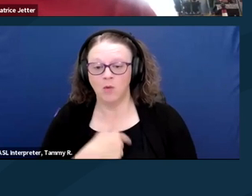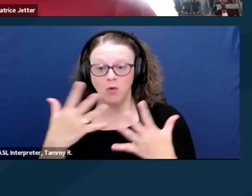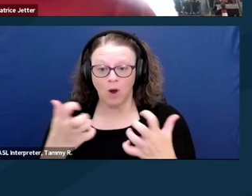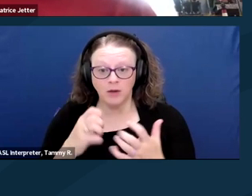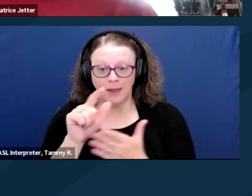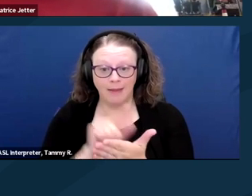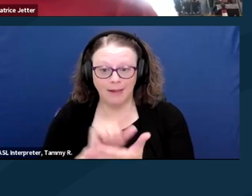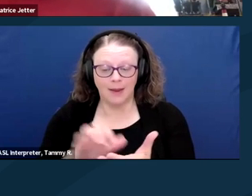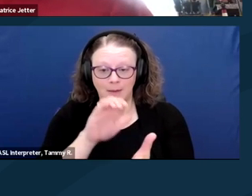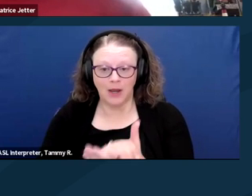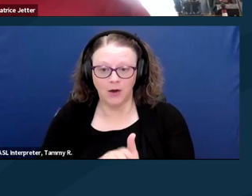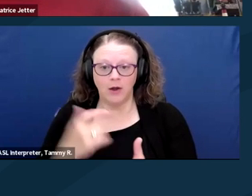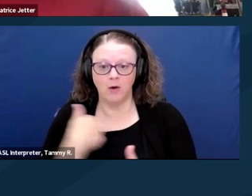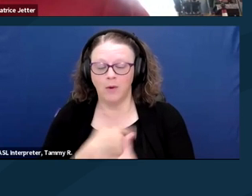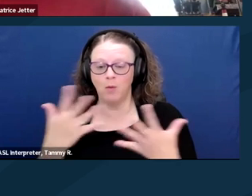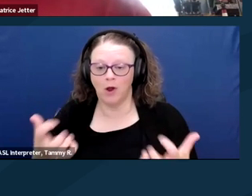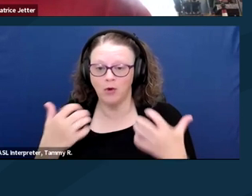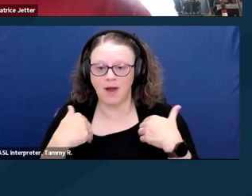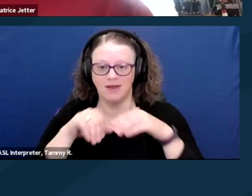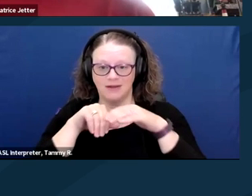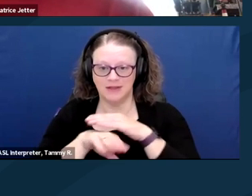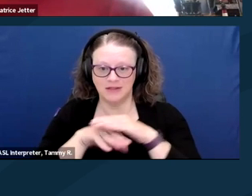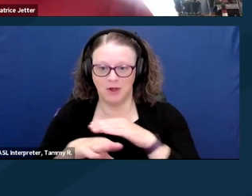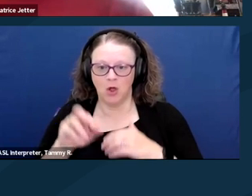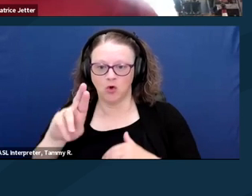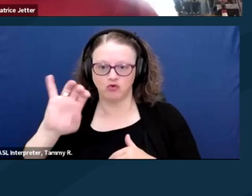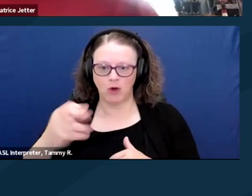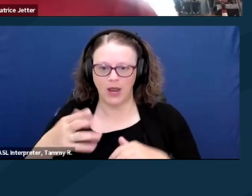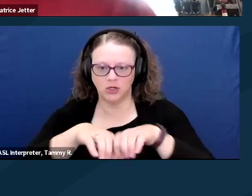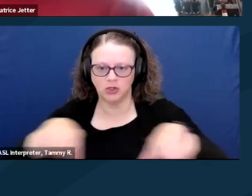with a swimming pool out back, but we can't live together.